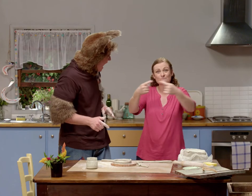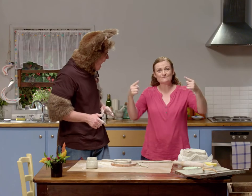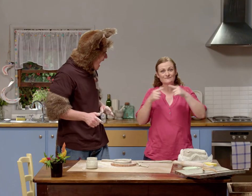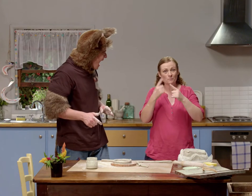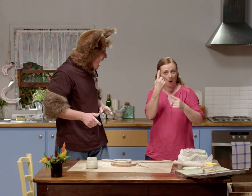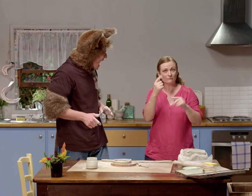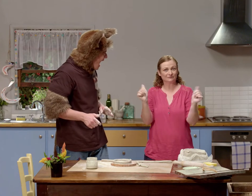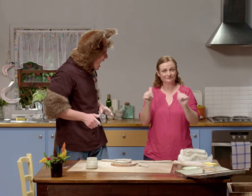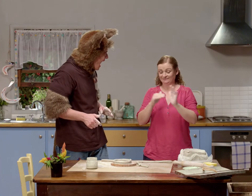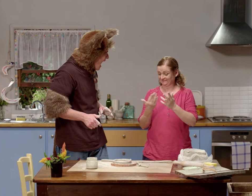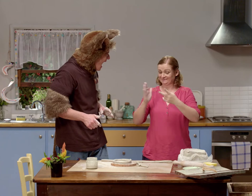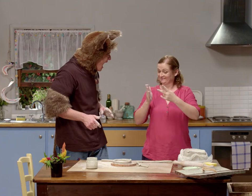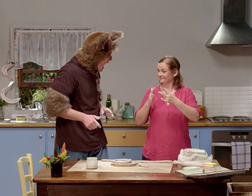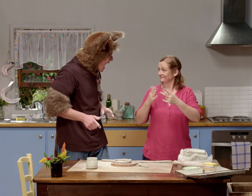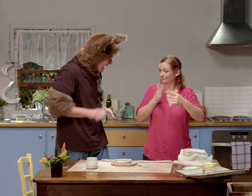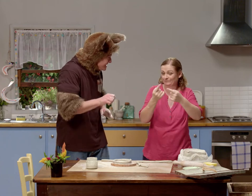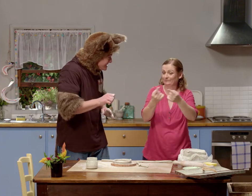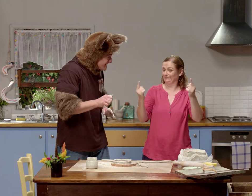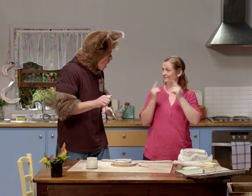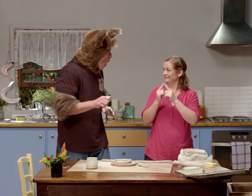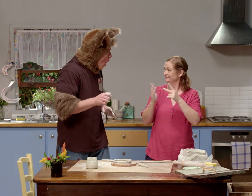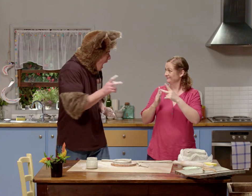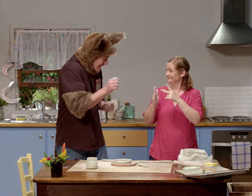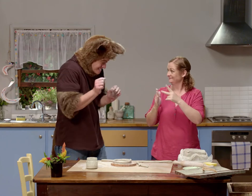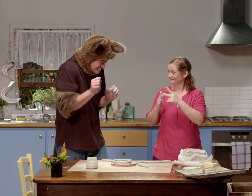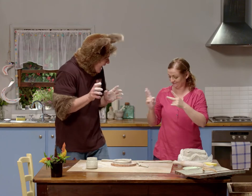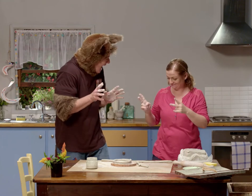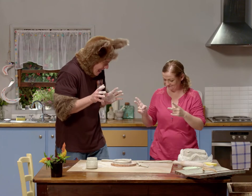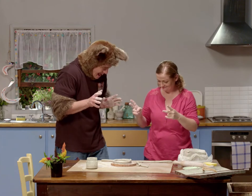Now we've finished one coil. We need to do a second coil.